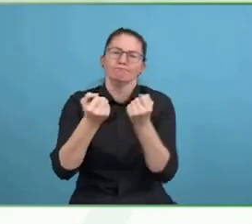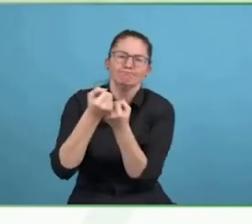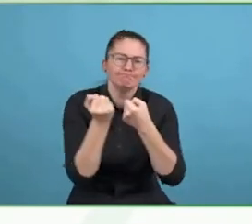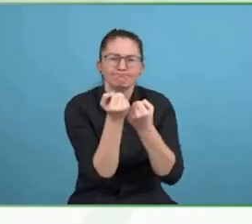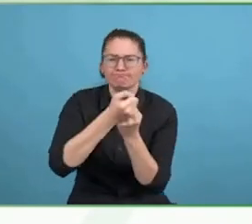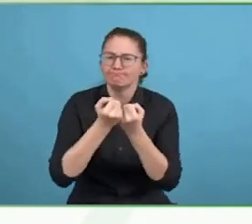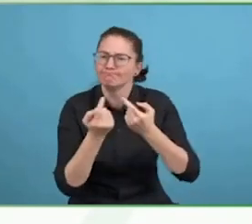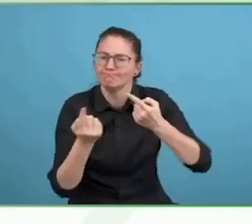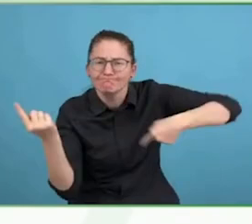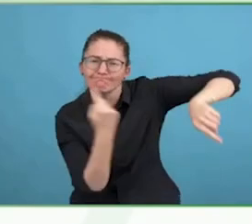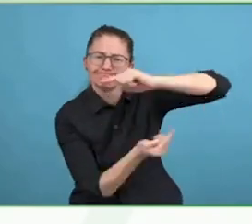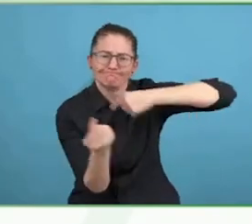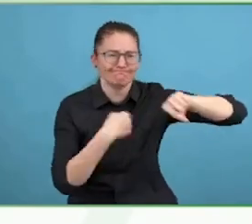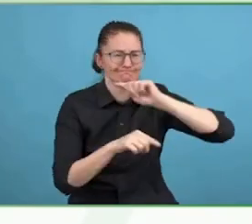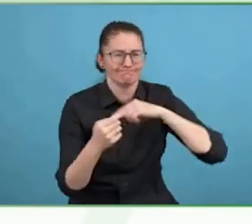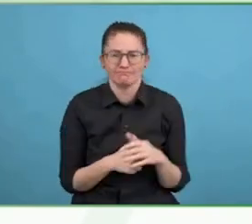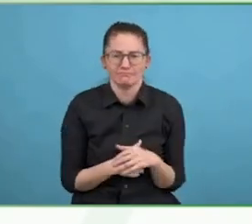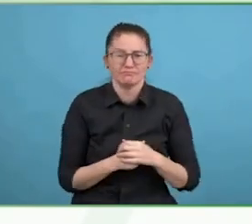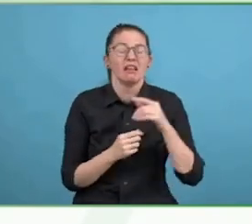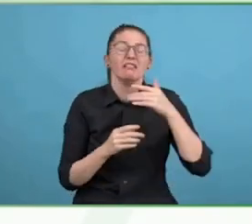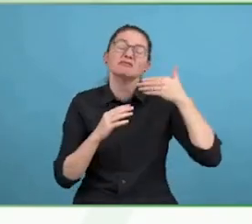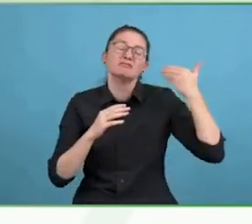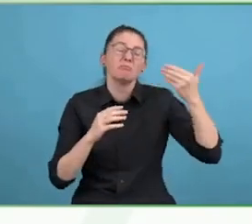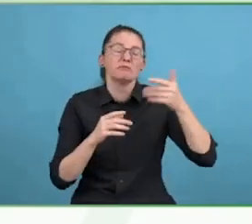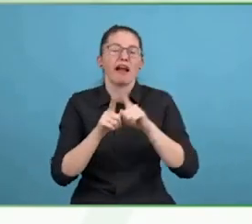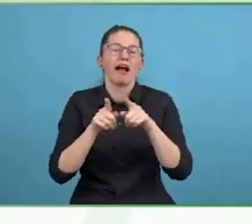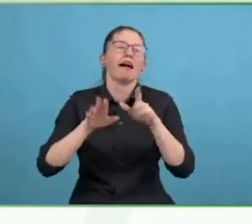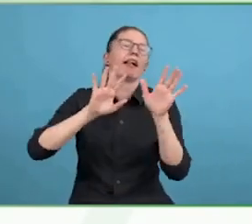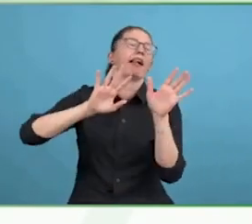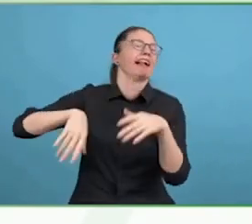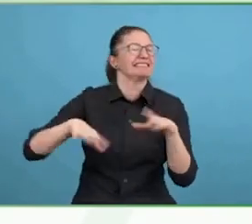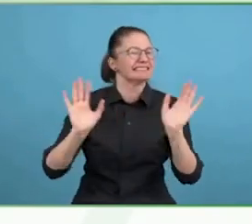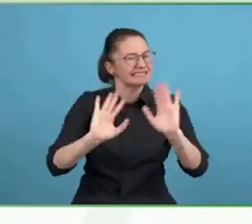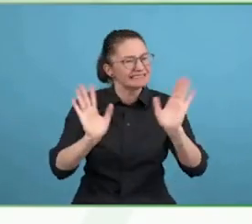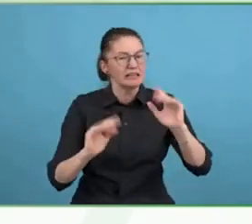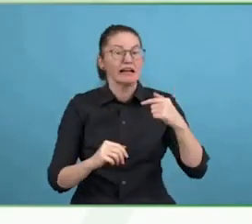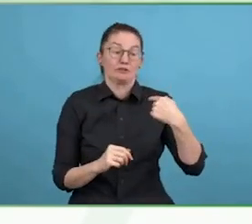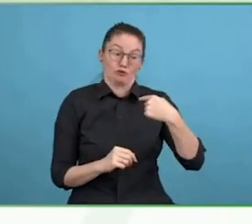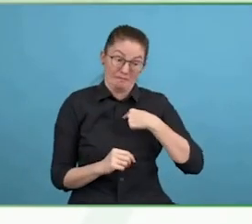Could you please tell me and us about your project Land for Women in Rwanda.